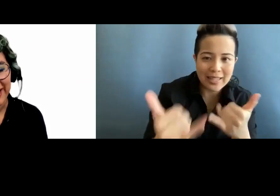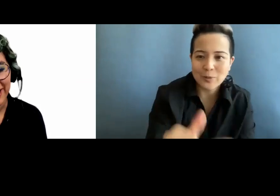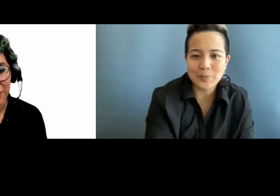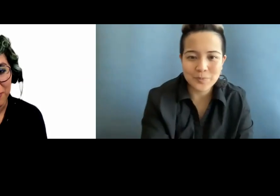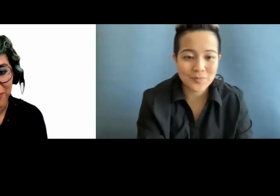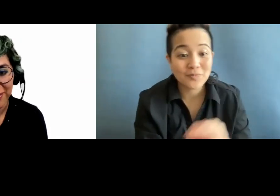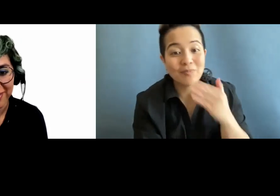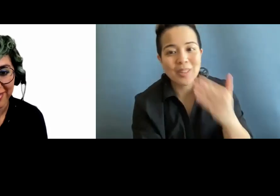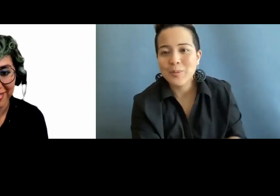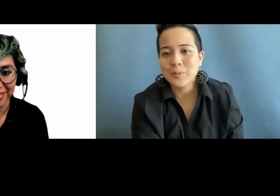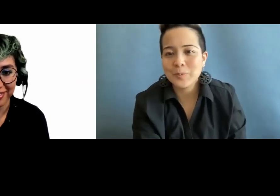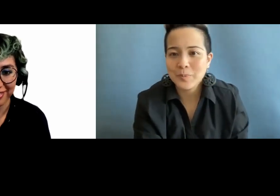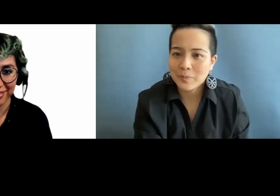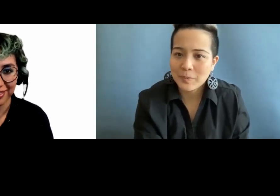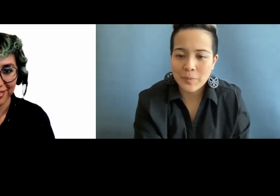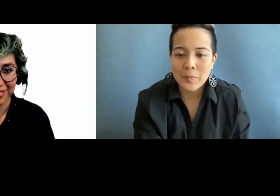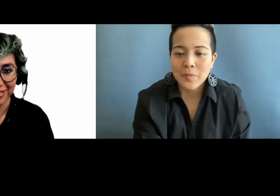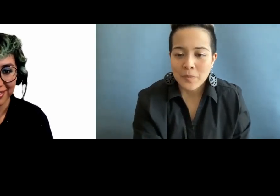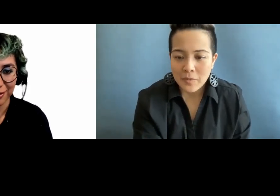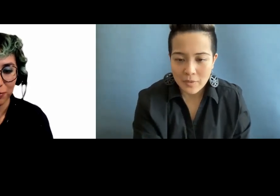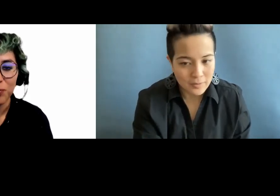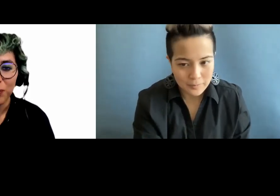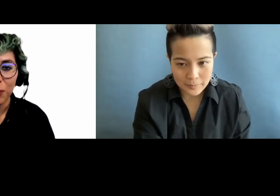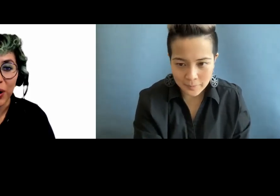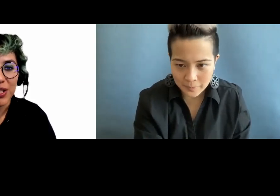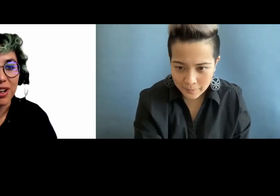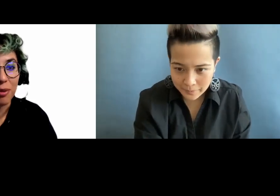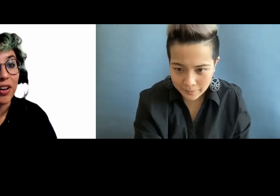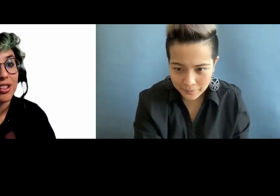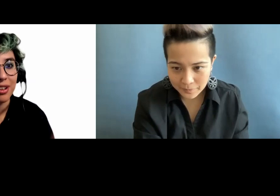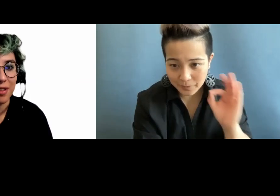Thank you. We are going to talk about alternative